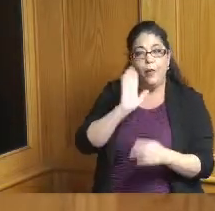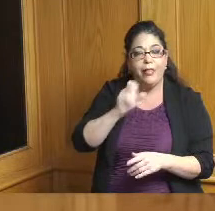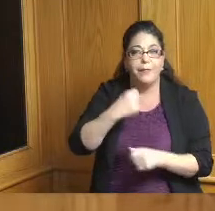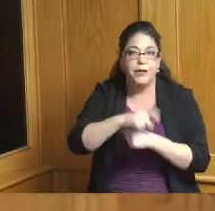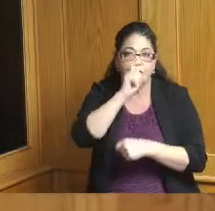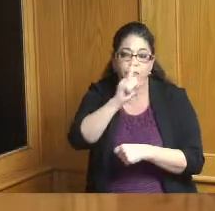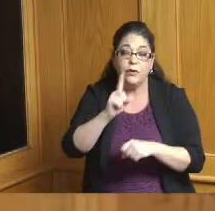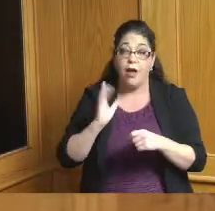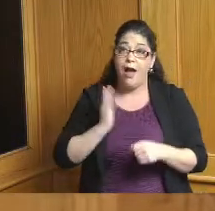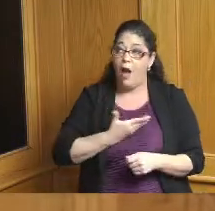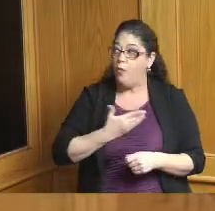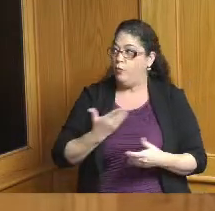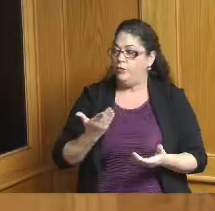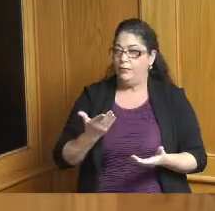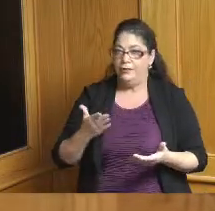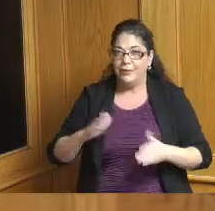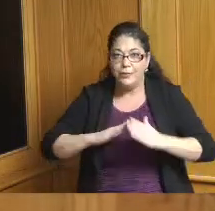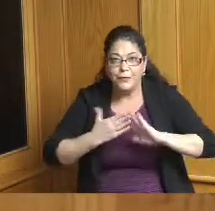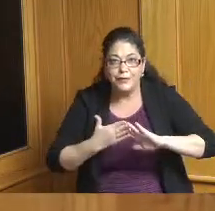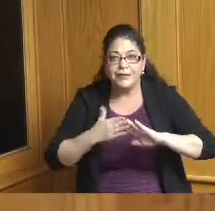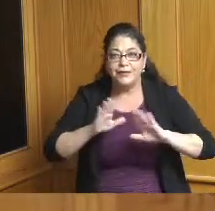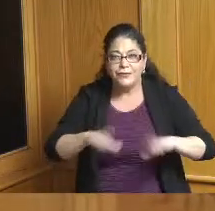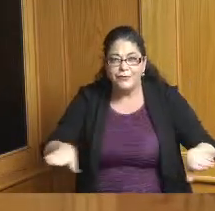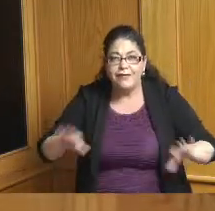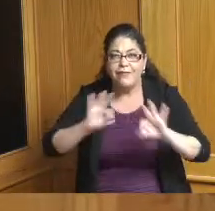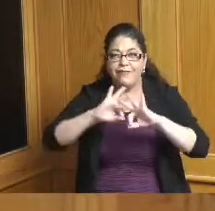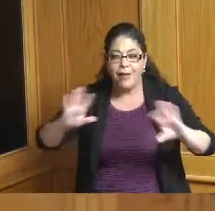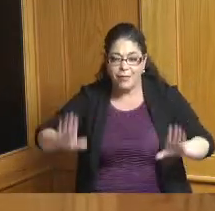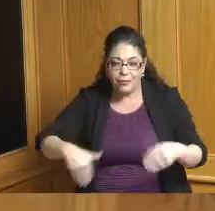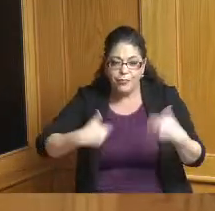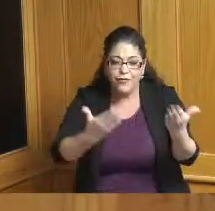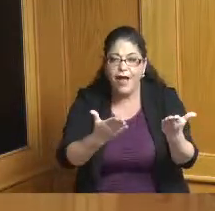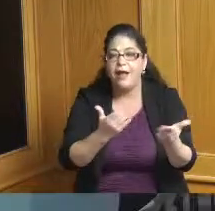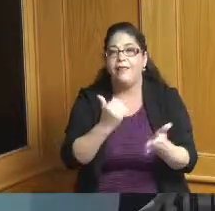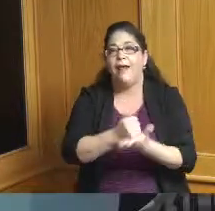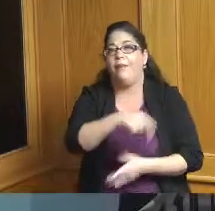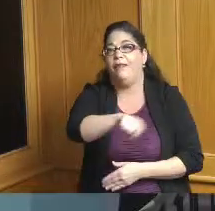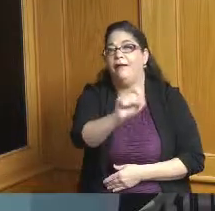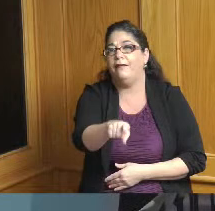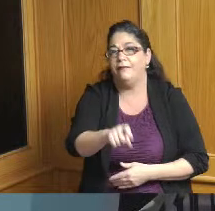are are helped in these very tough times of need so thank you thank you Commissioner Driehaus